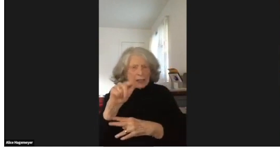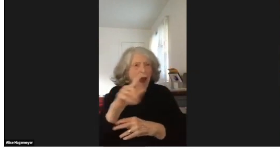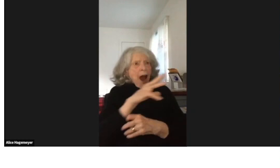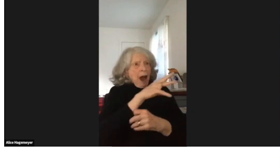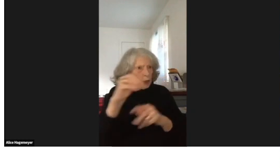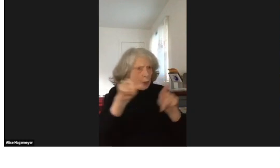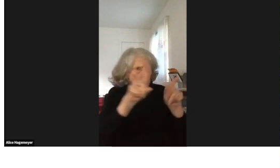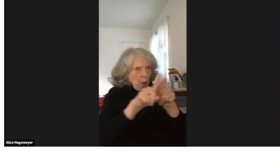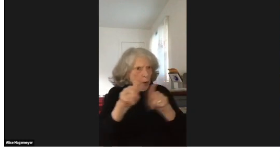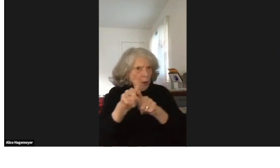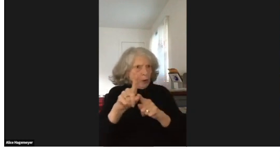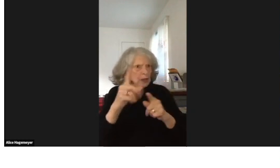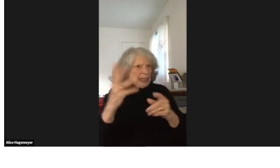That is unusual.